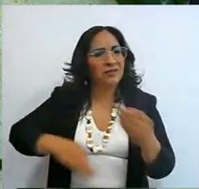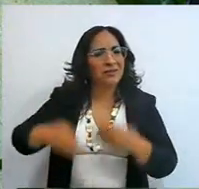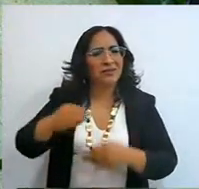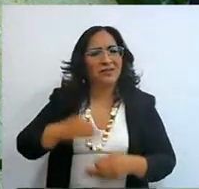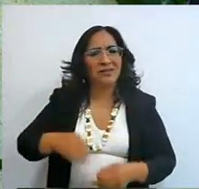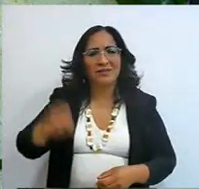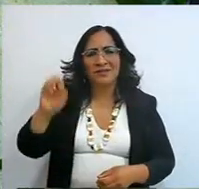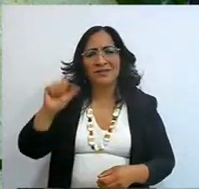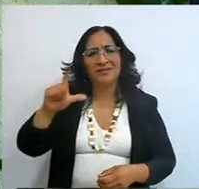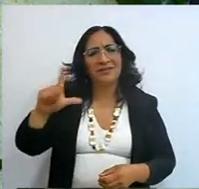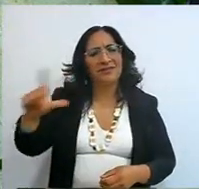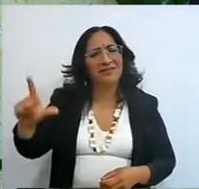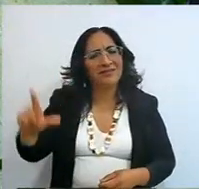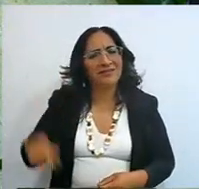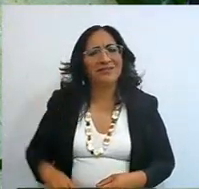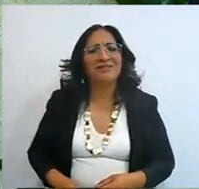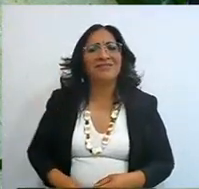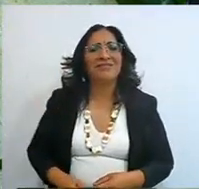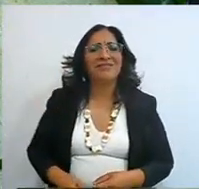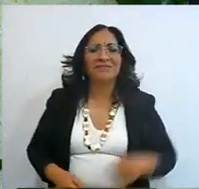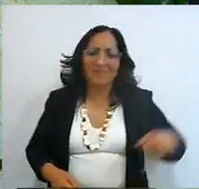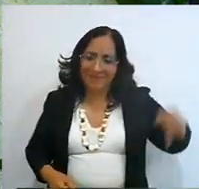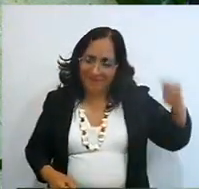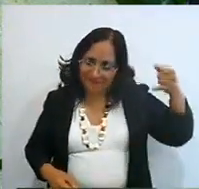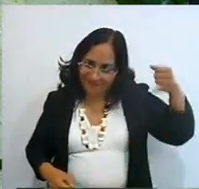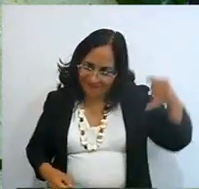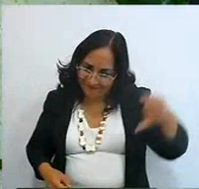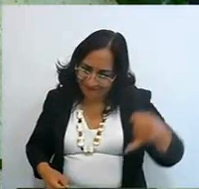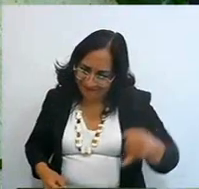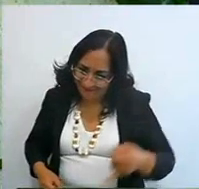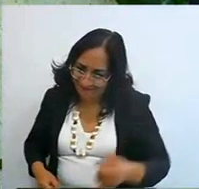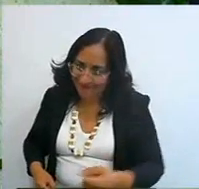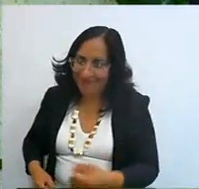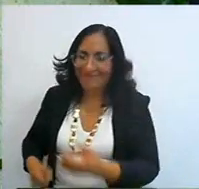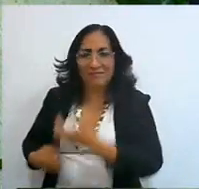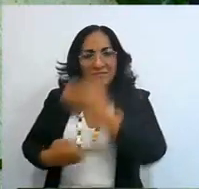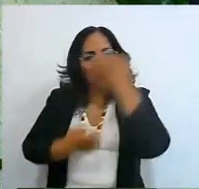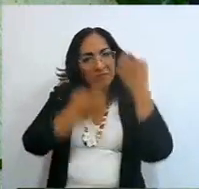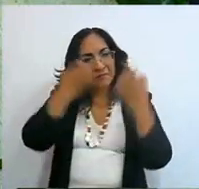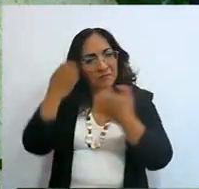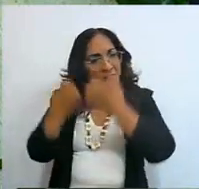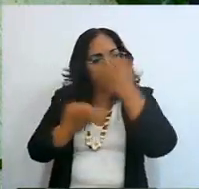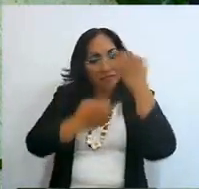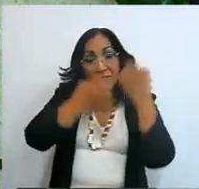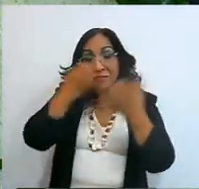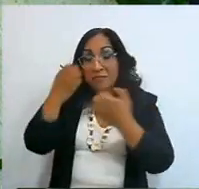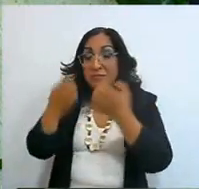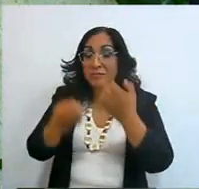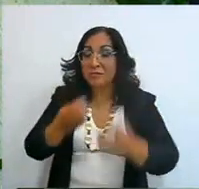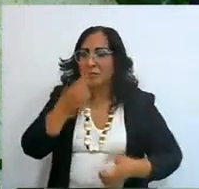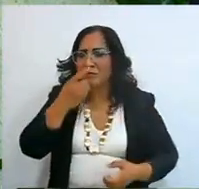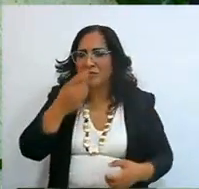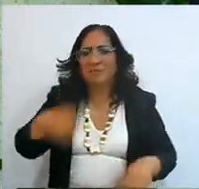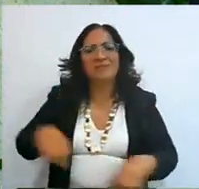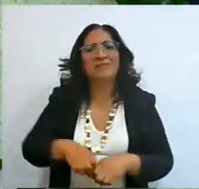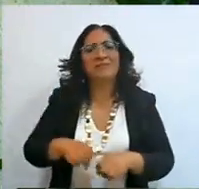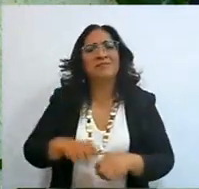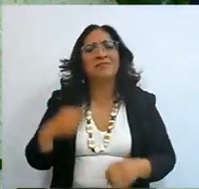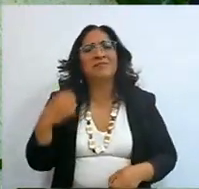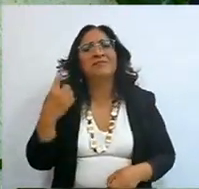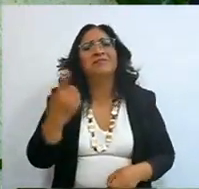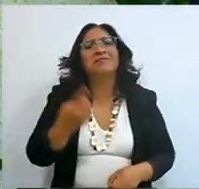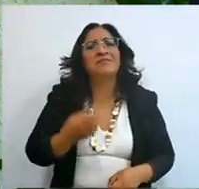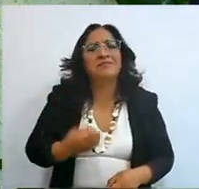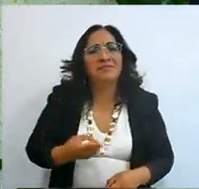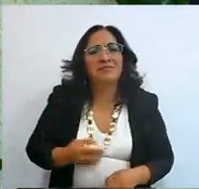and take out and it was a date and another date and how you want, how you want it to be,